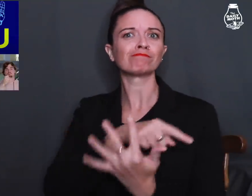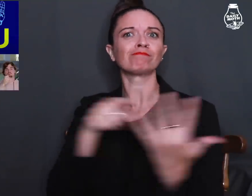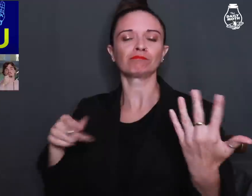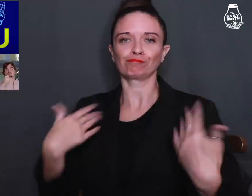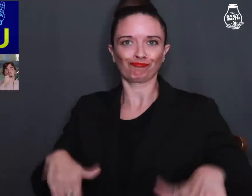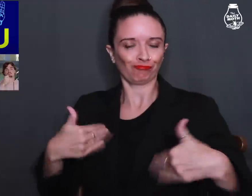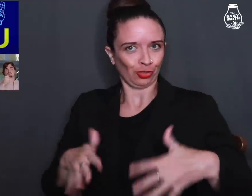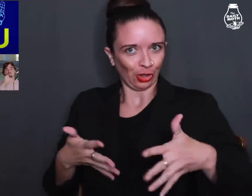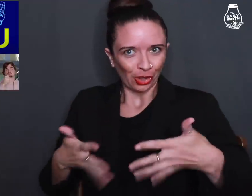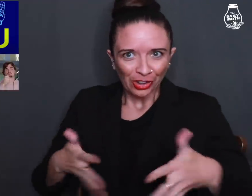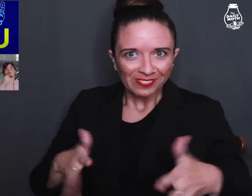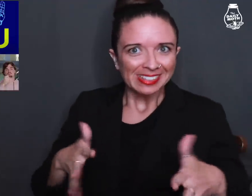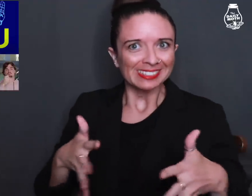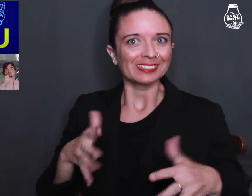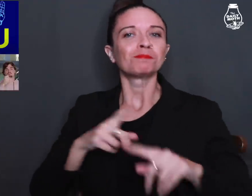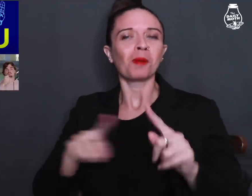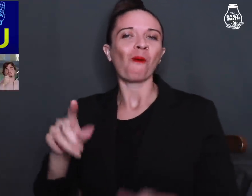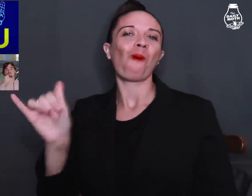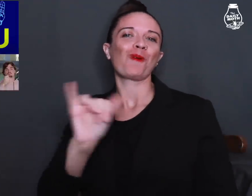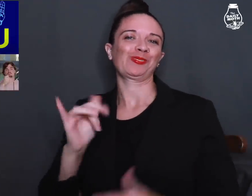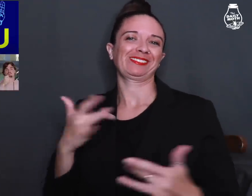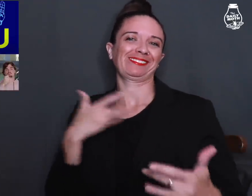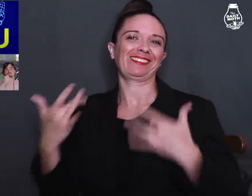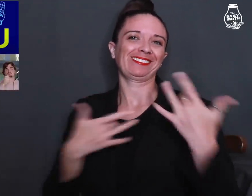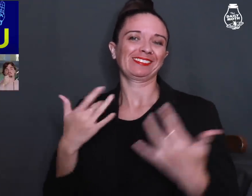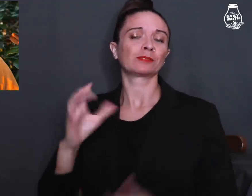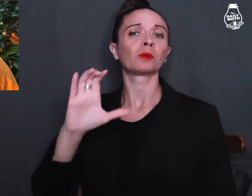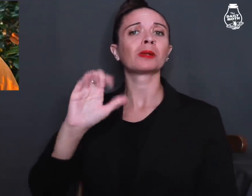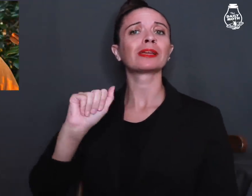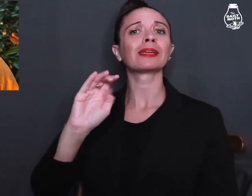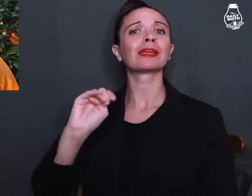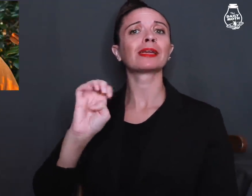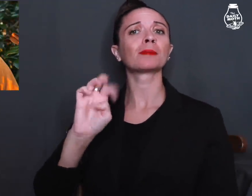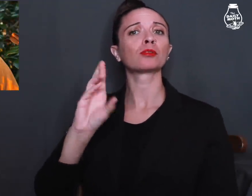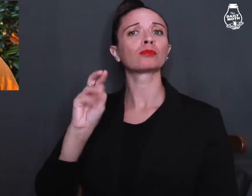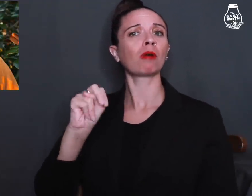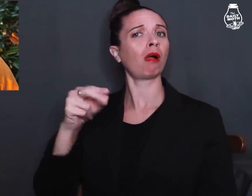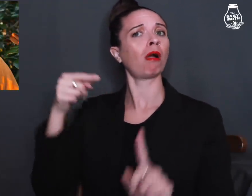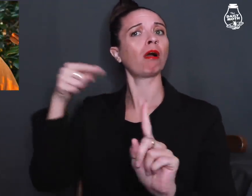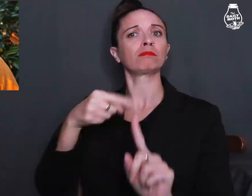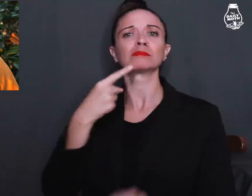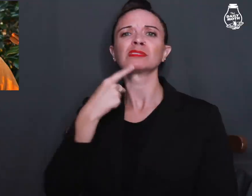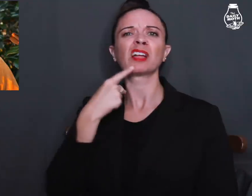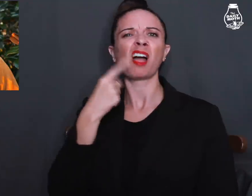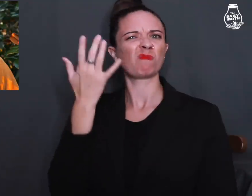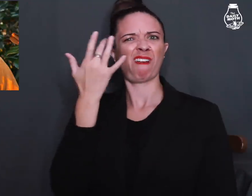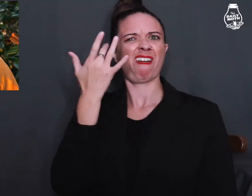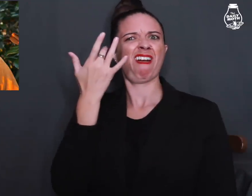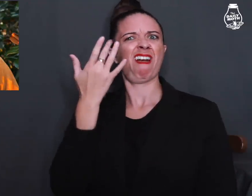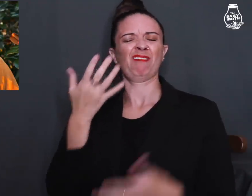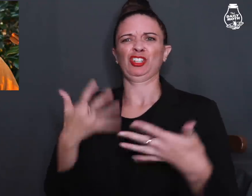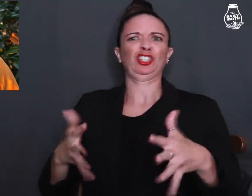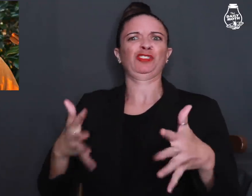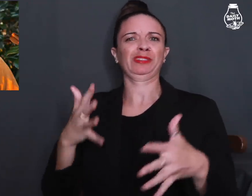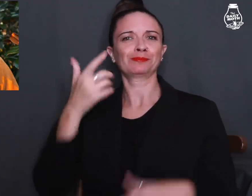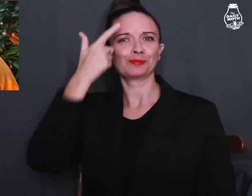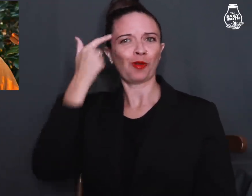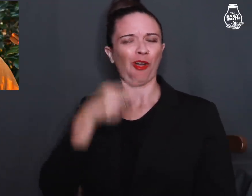that they are very nervous, but also very excited about this. Cameron pointed out that he is mainly nervous